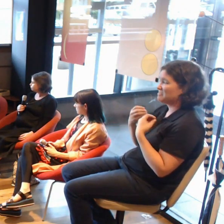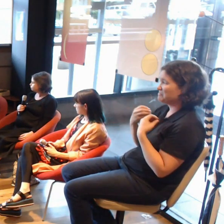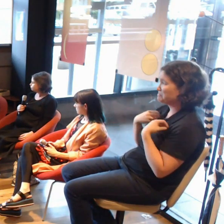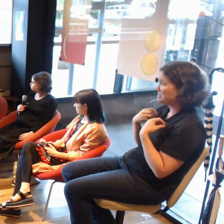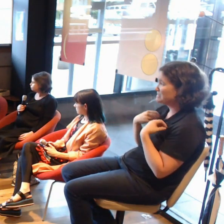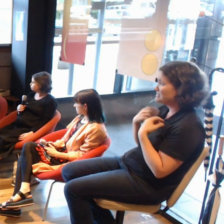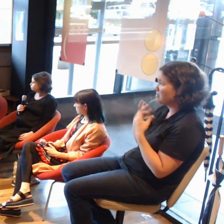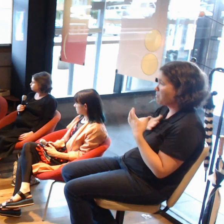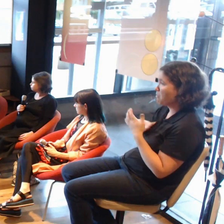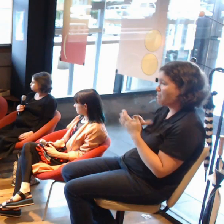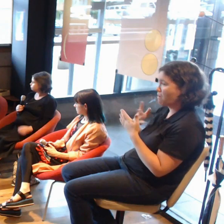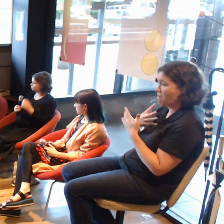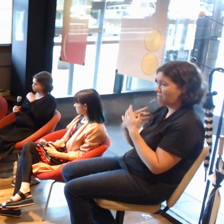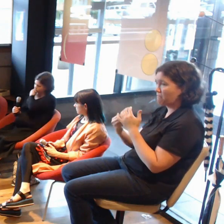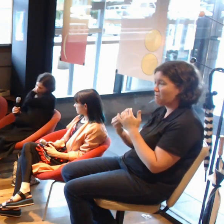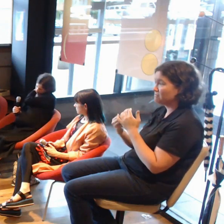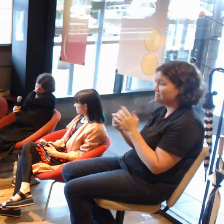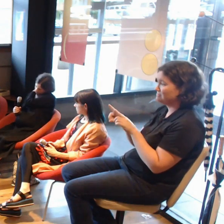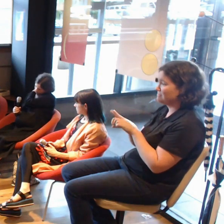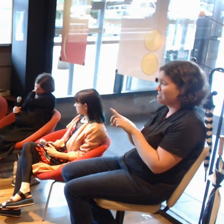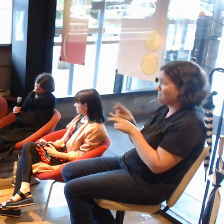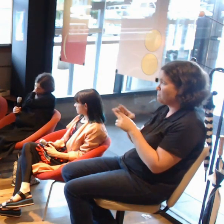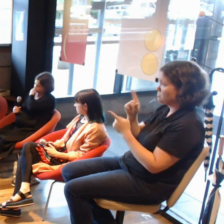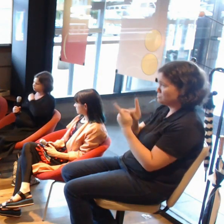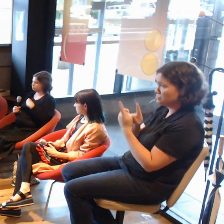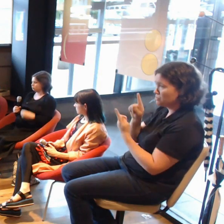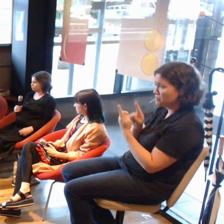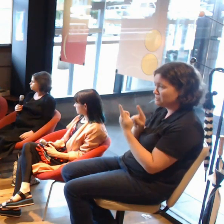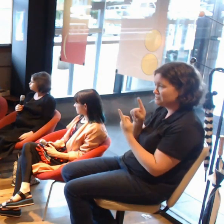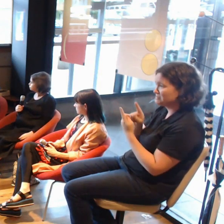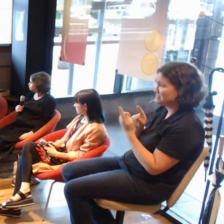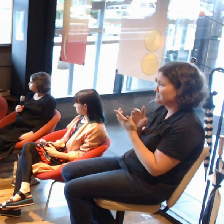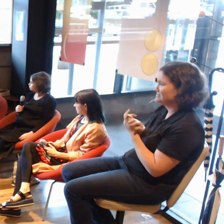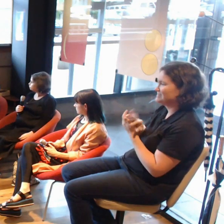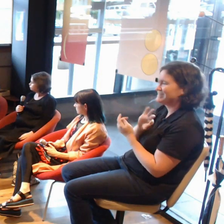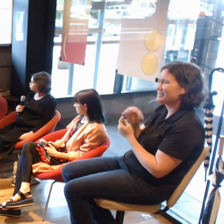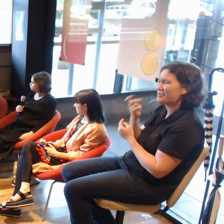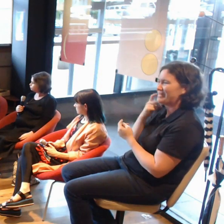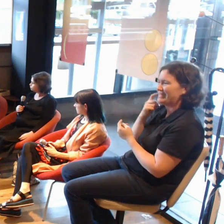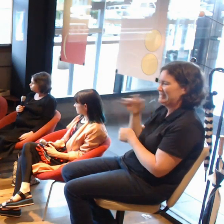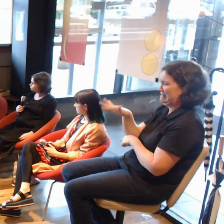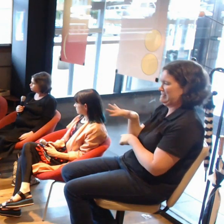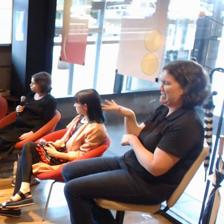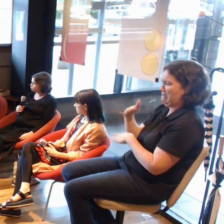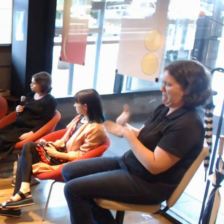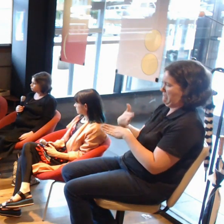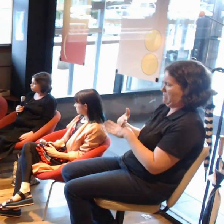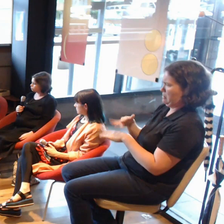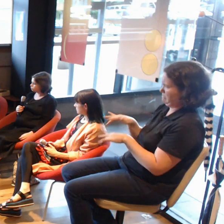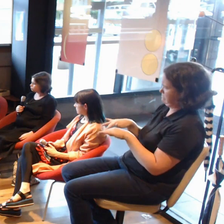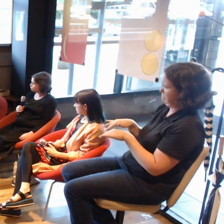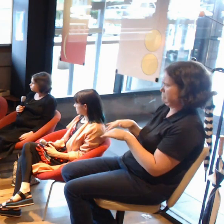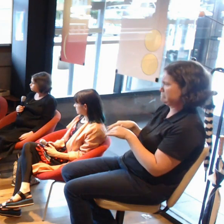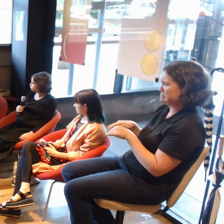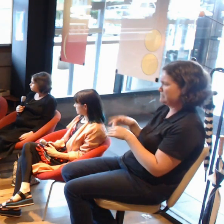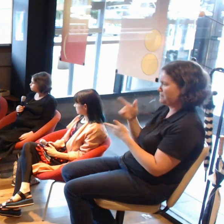making tutorials. It's not an easy space to work in at all. There is a lot of rules and restrictions.